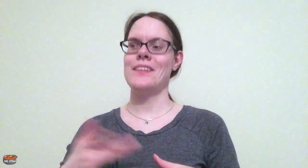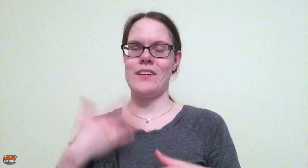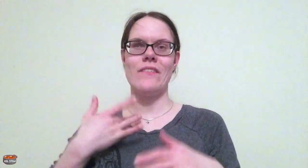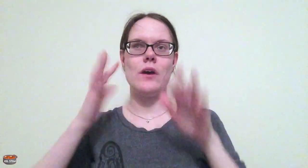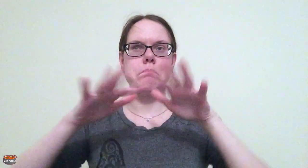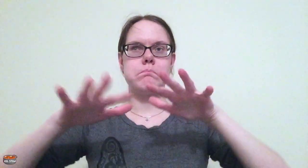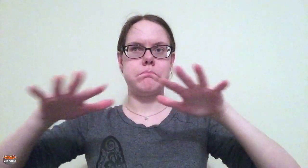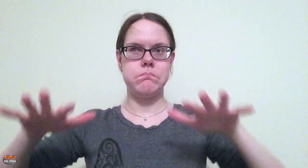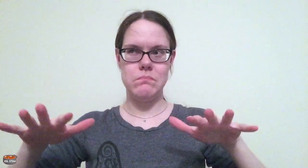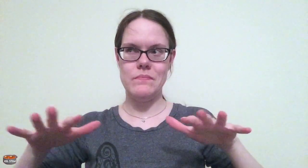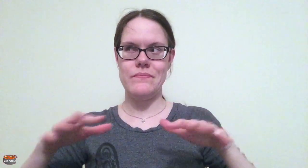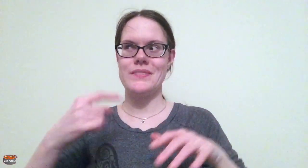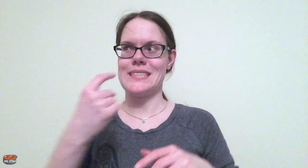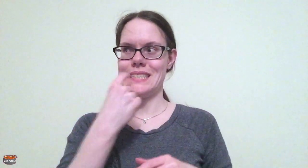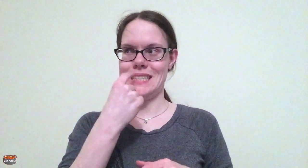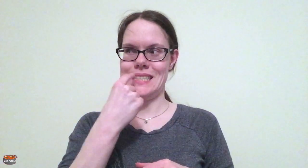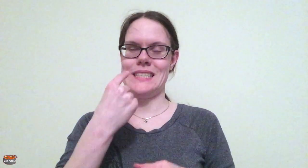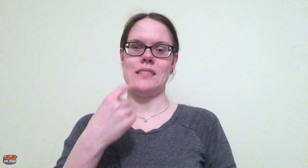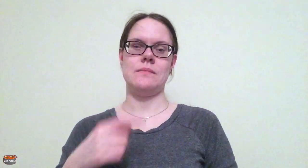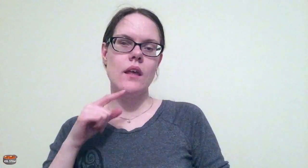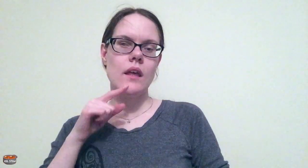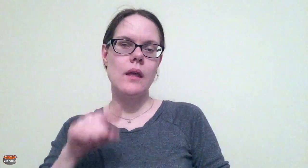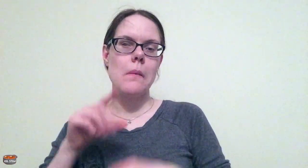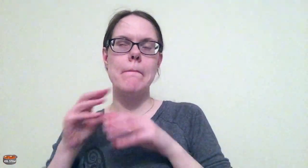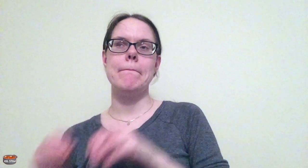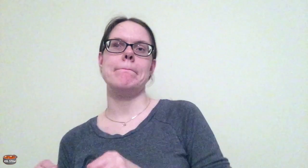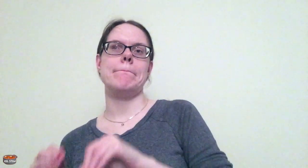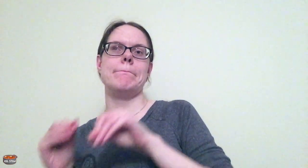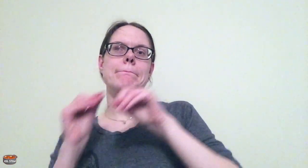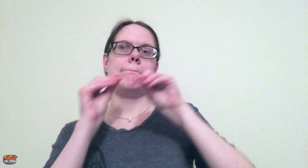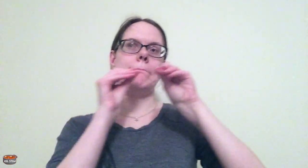feel the vibrations from the ball hitting the window.